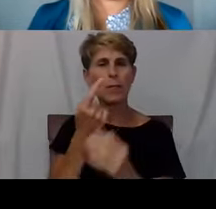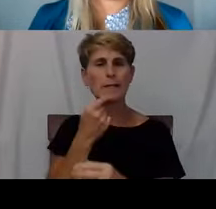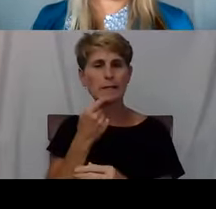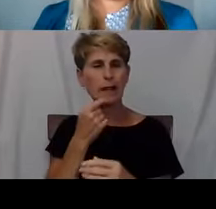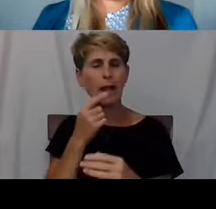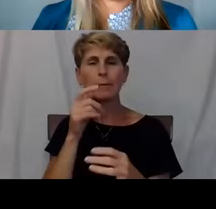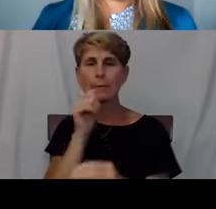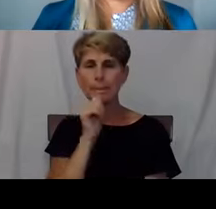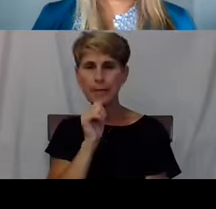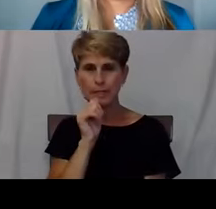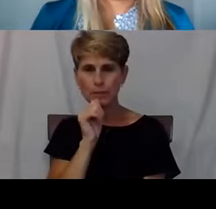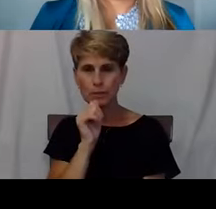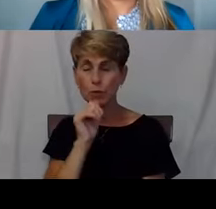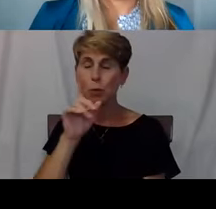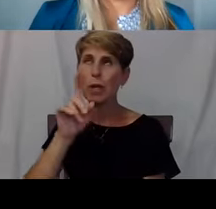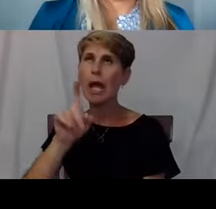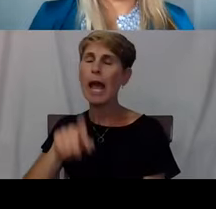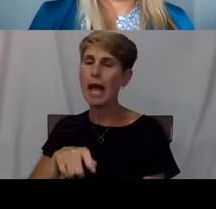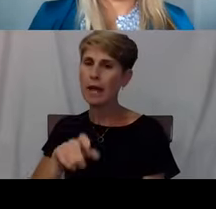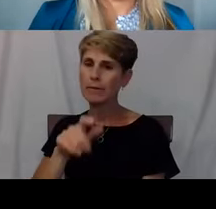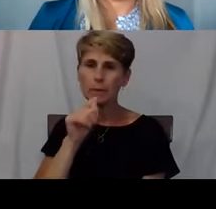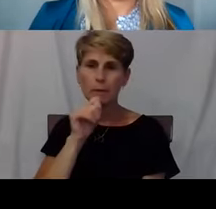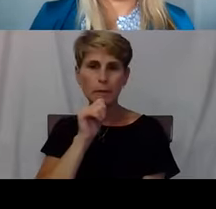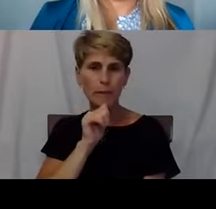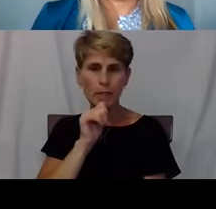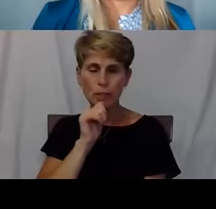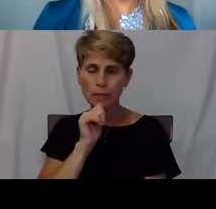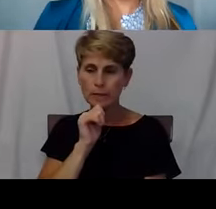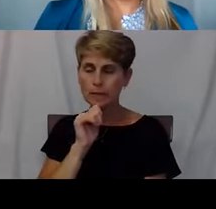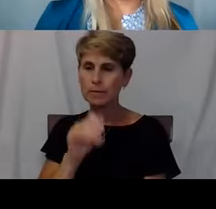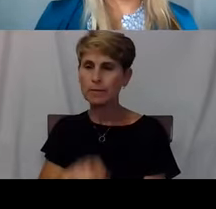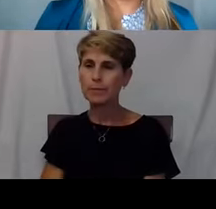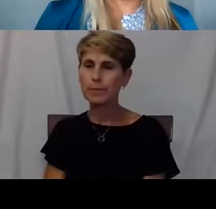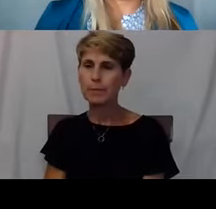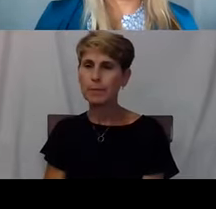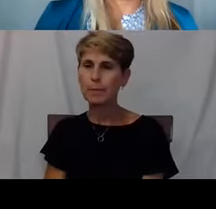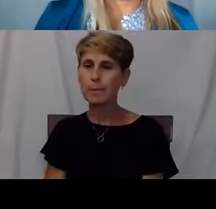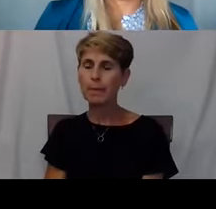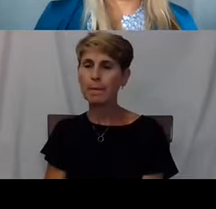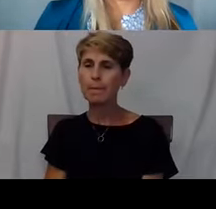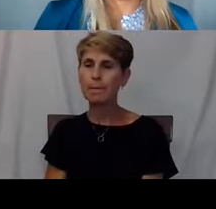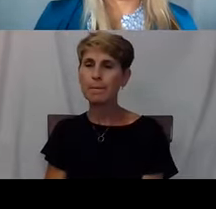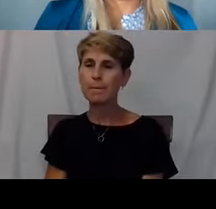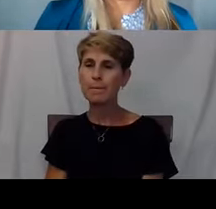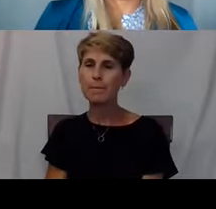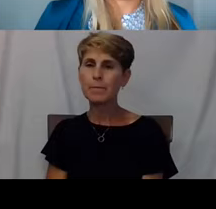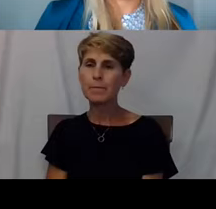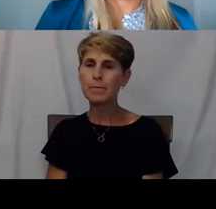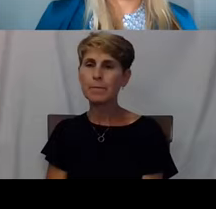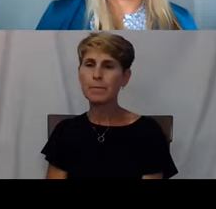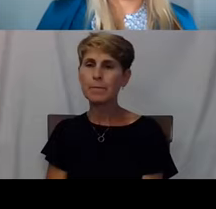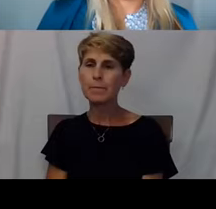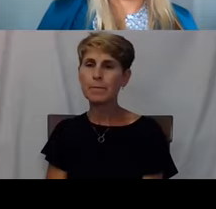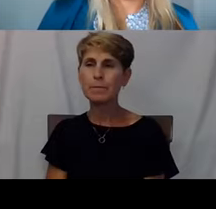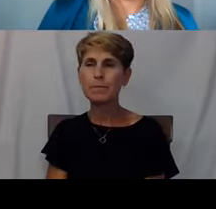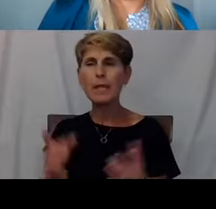and you have to be patient and redefining what you see as success along the way.